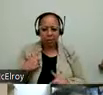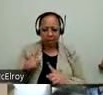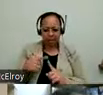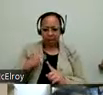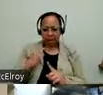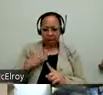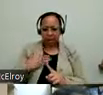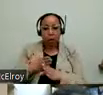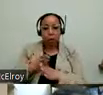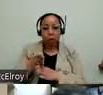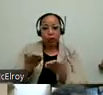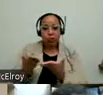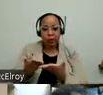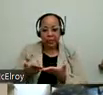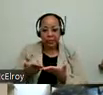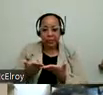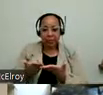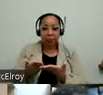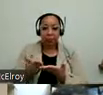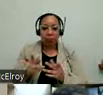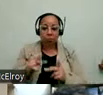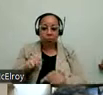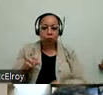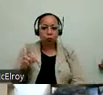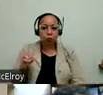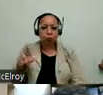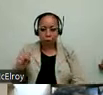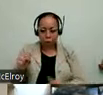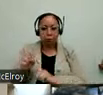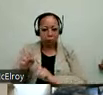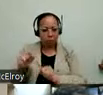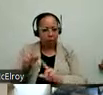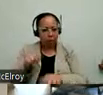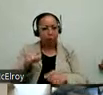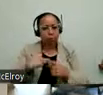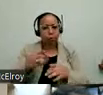Career Center. And whether somebody who wants to -- can also come to the